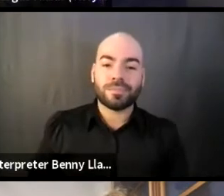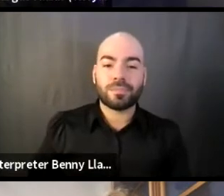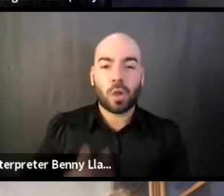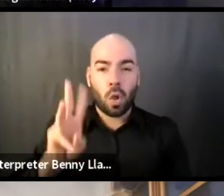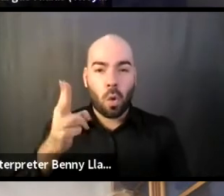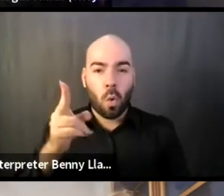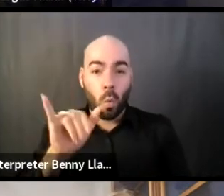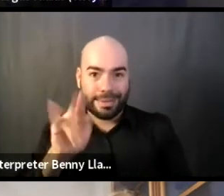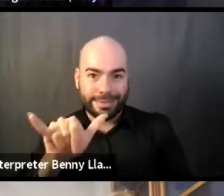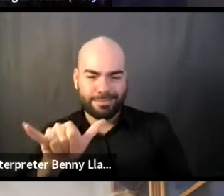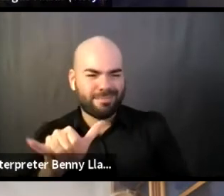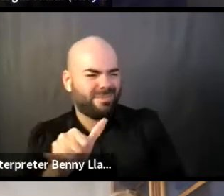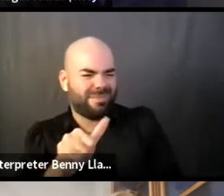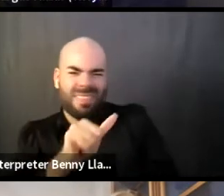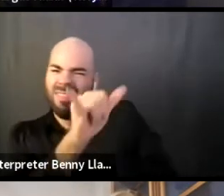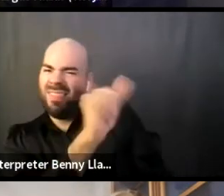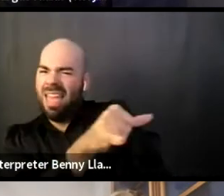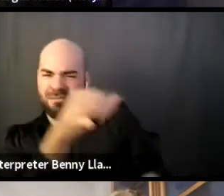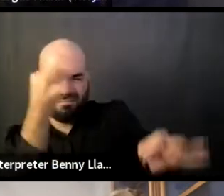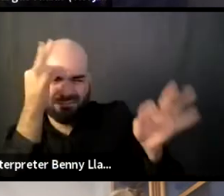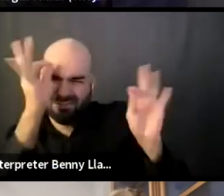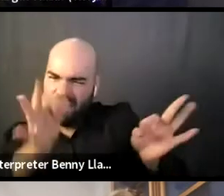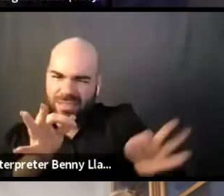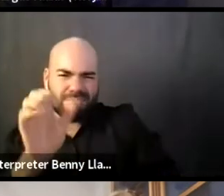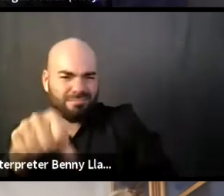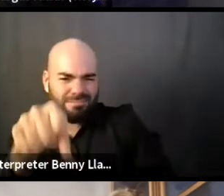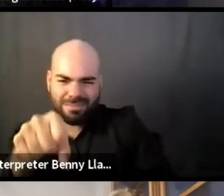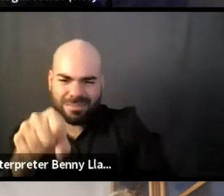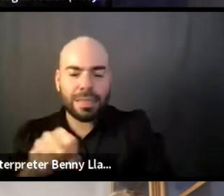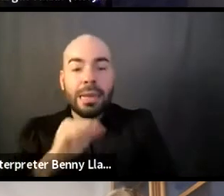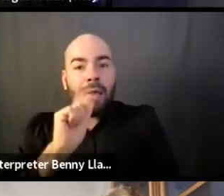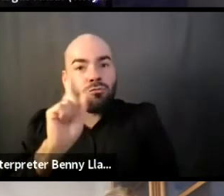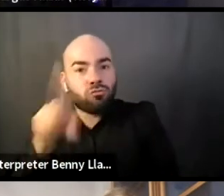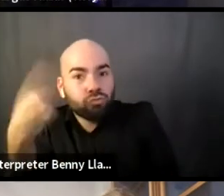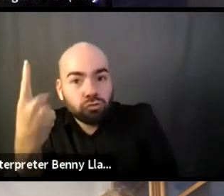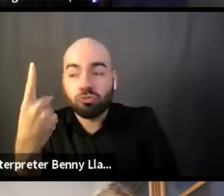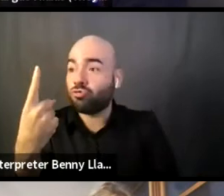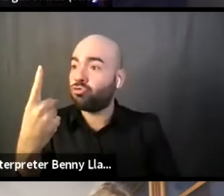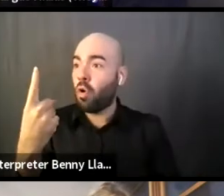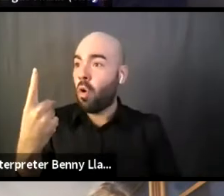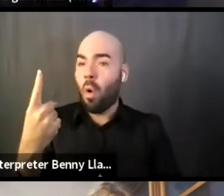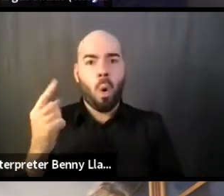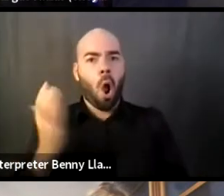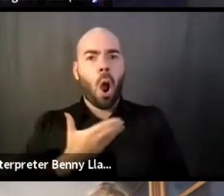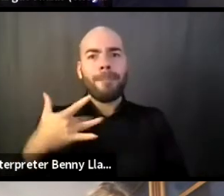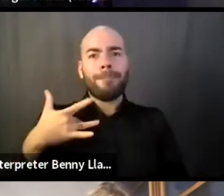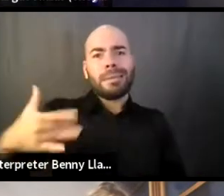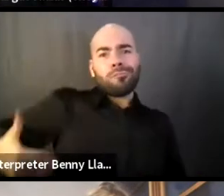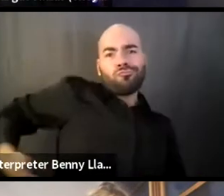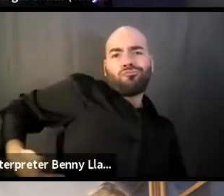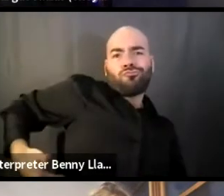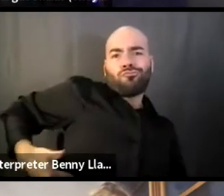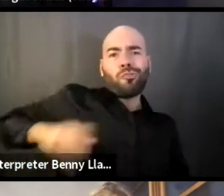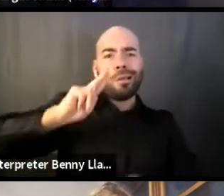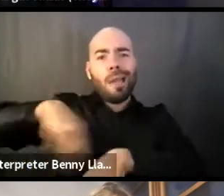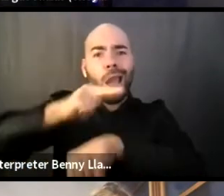I love the concept of this not just being something that happens, but having some sort of context